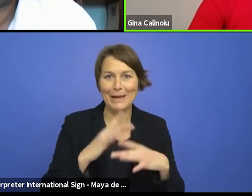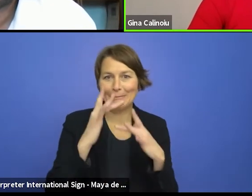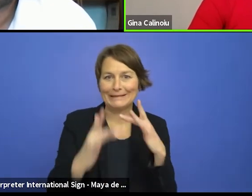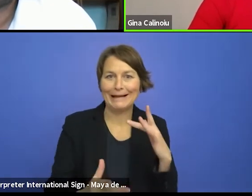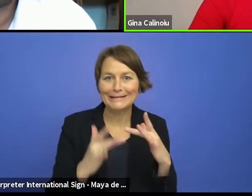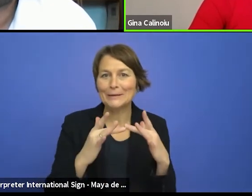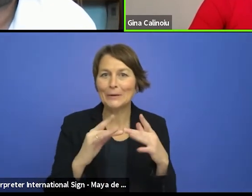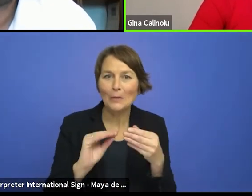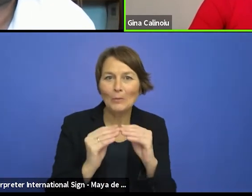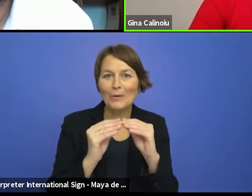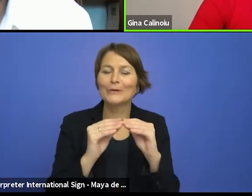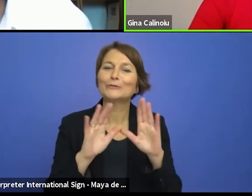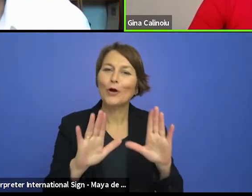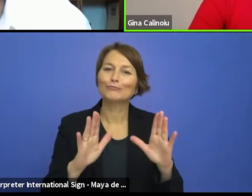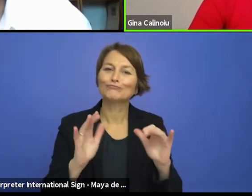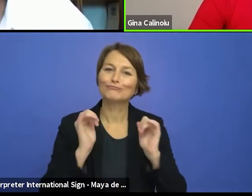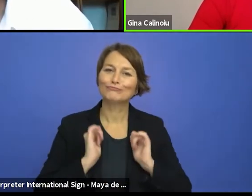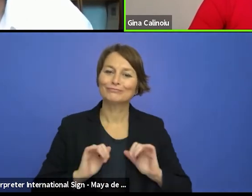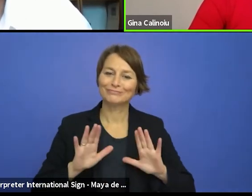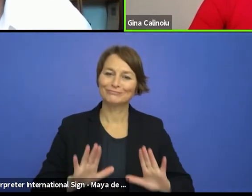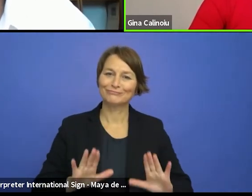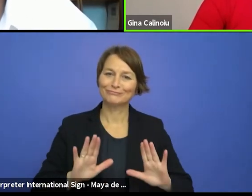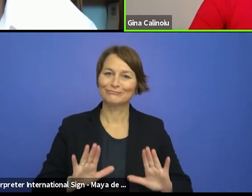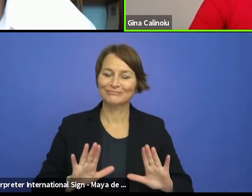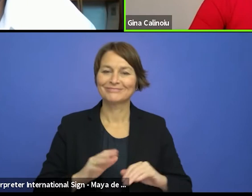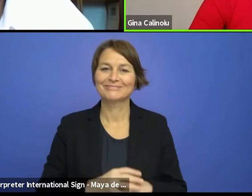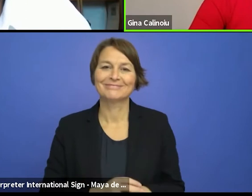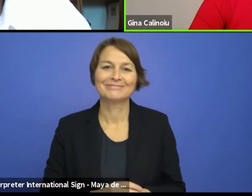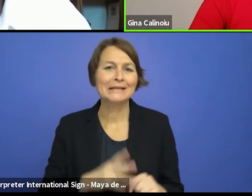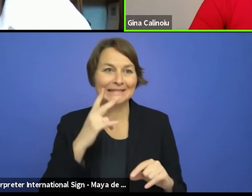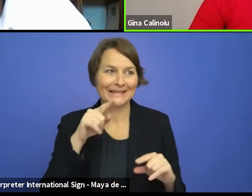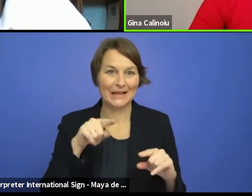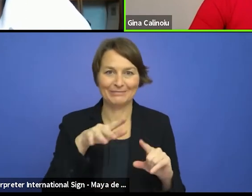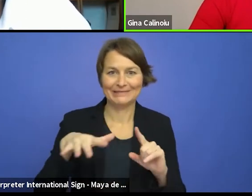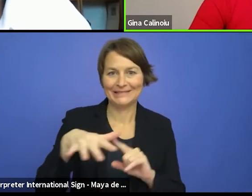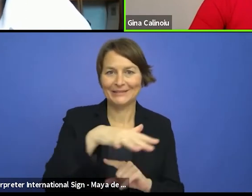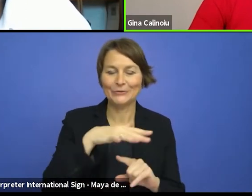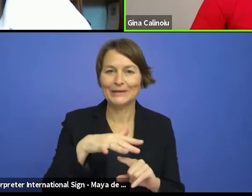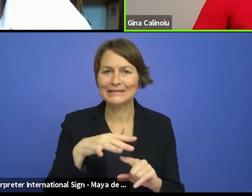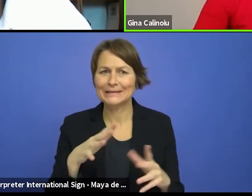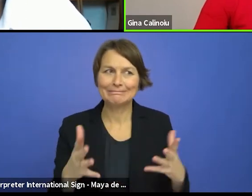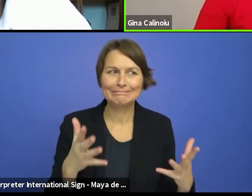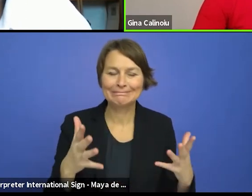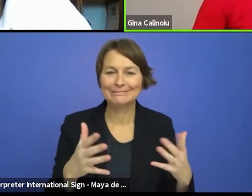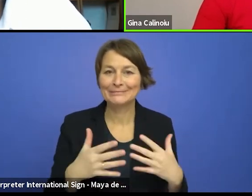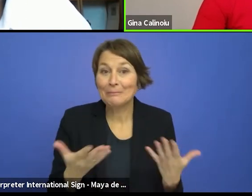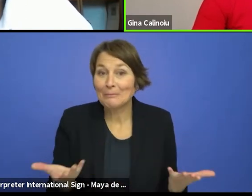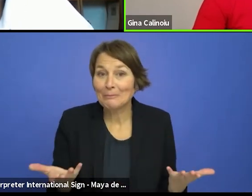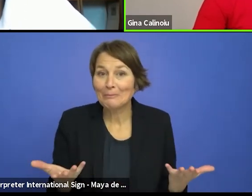patience and adjusting to the situation. We are not sure what happens.